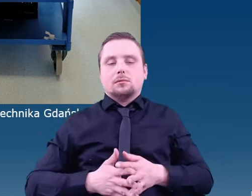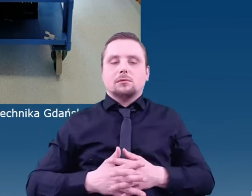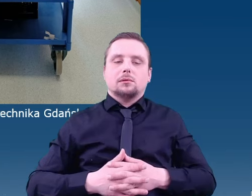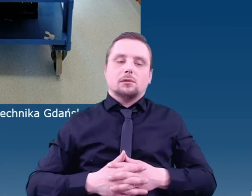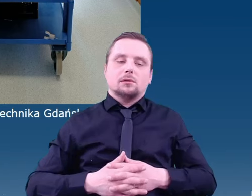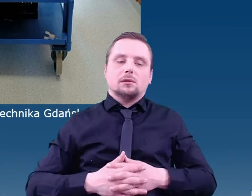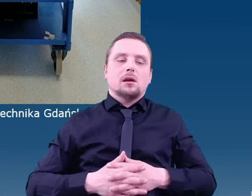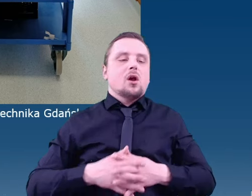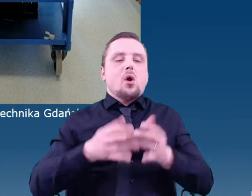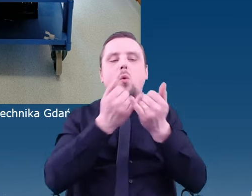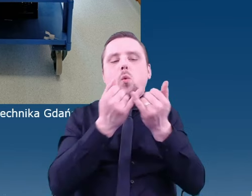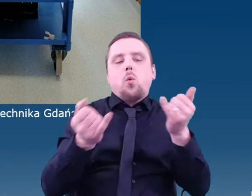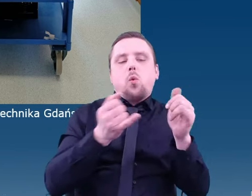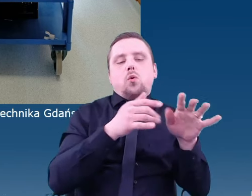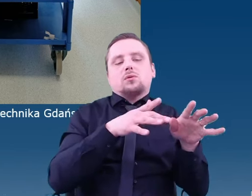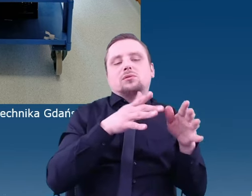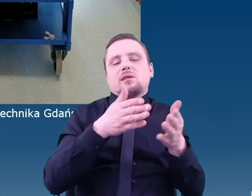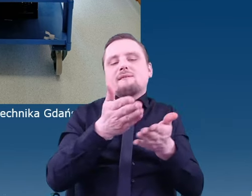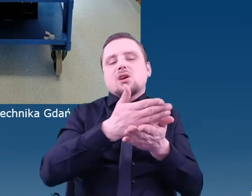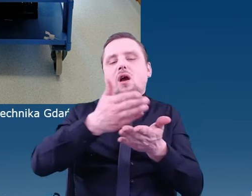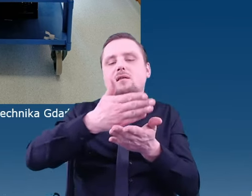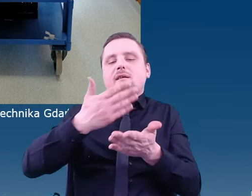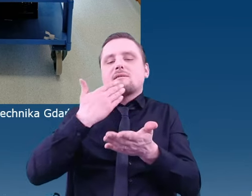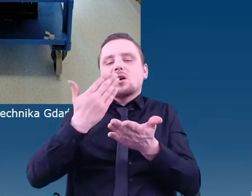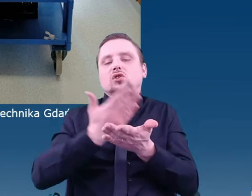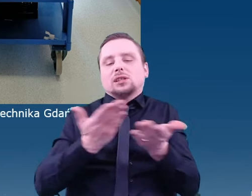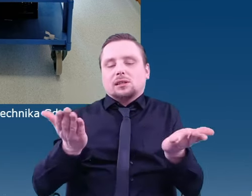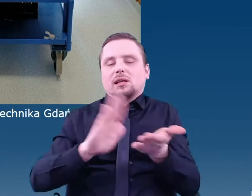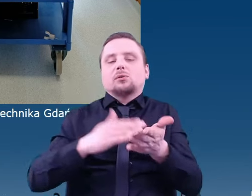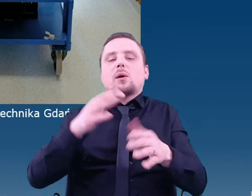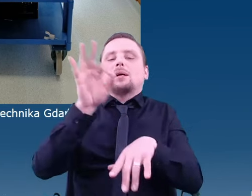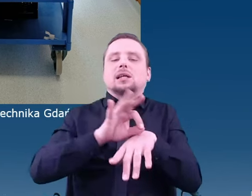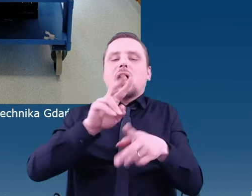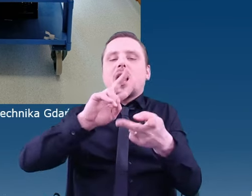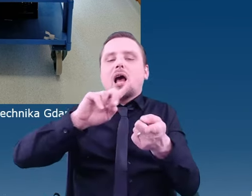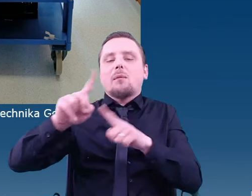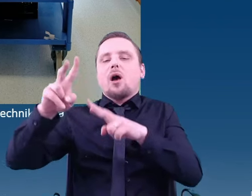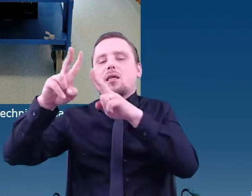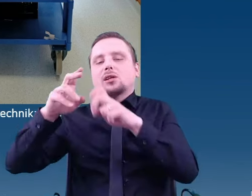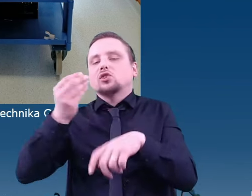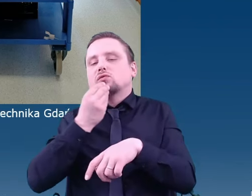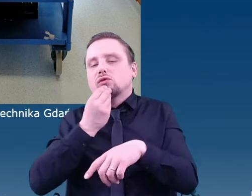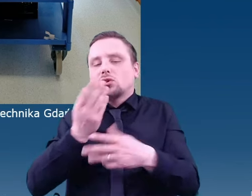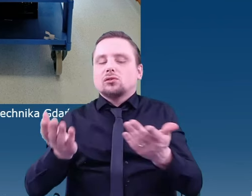medicine, food analysis, or pharmacy.